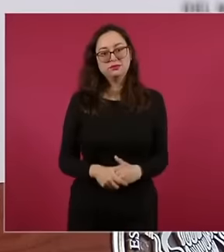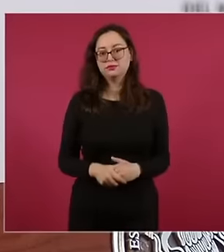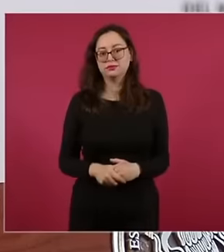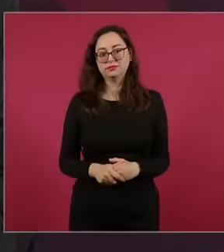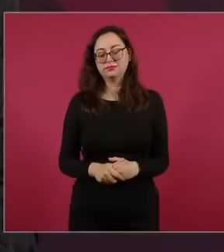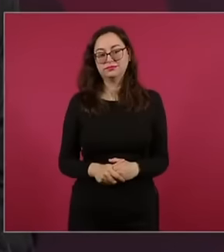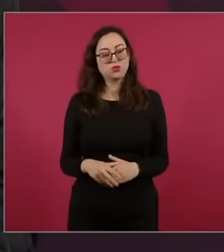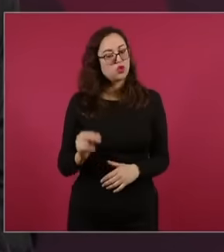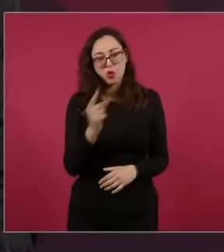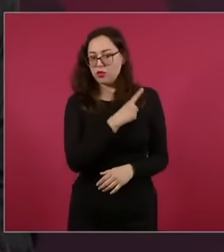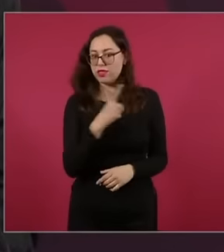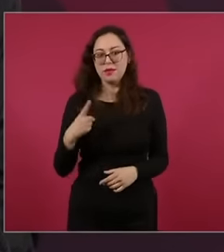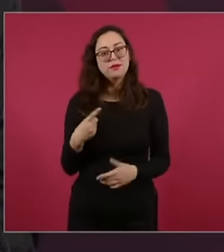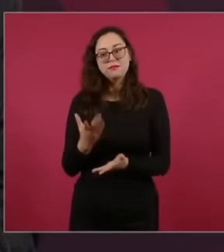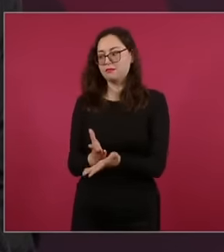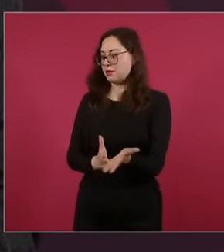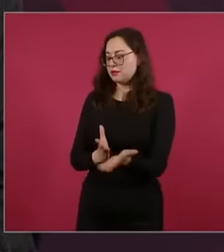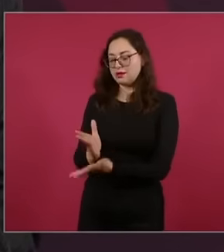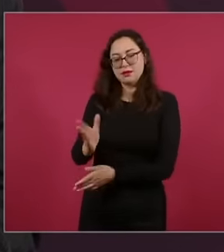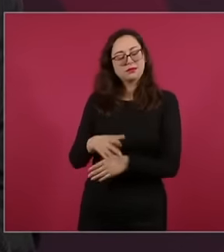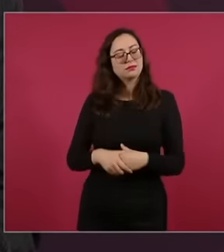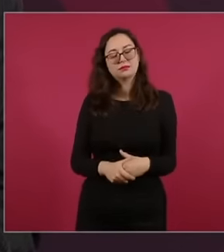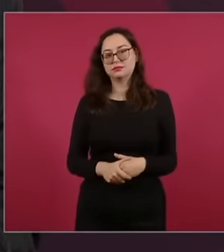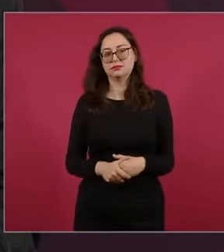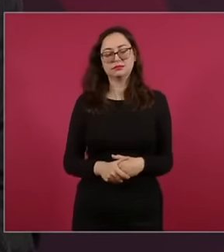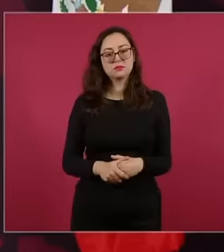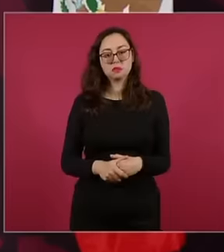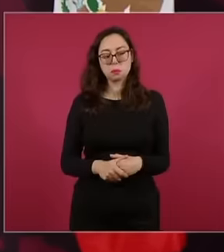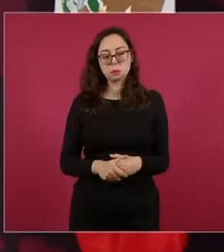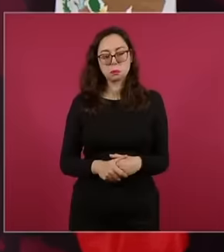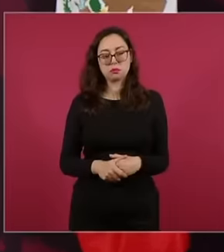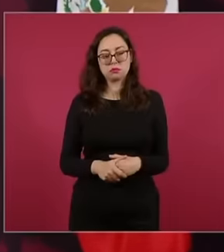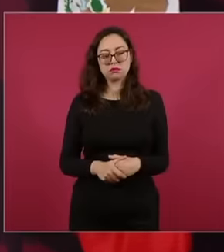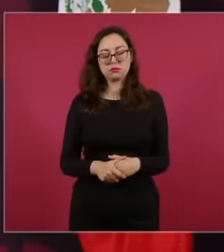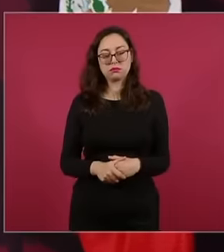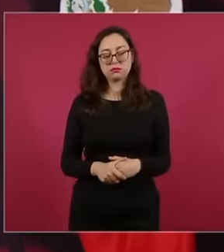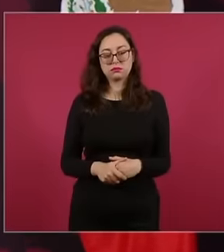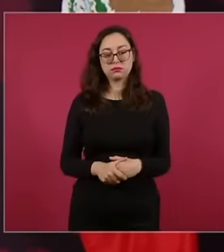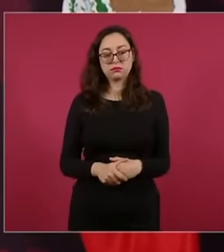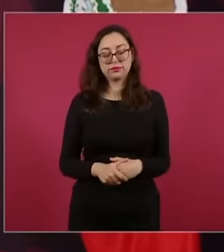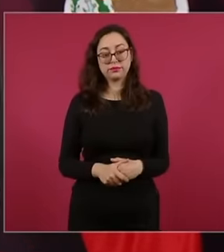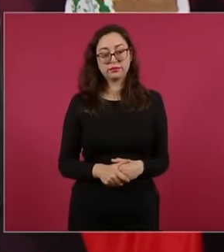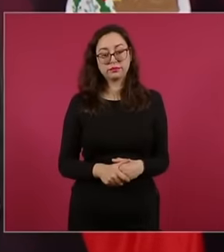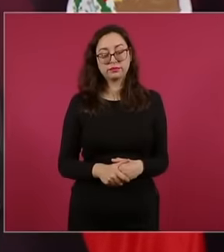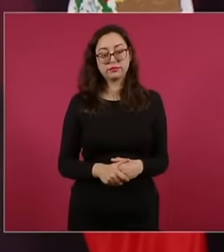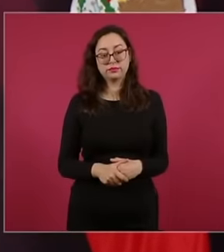perhaps. I say so much